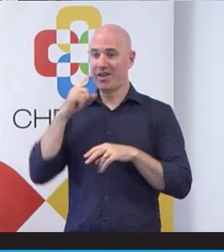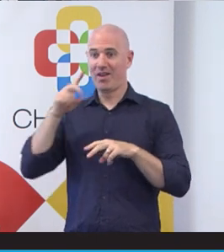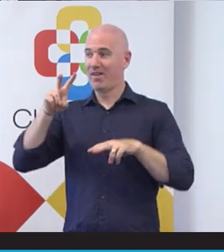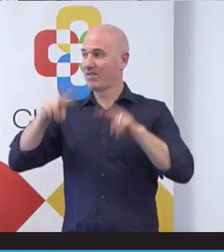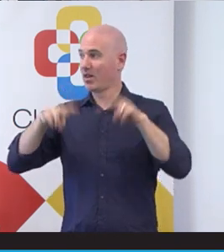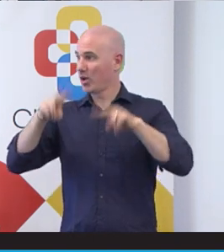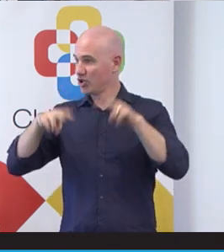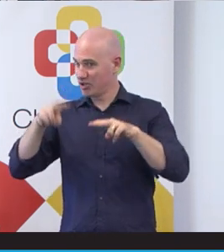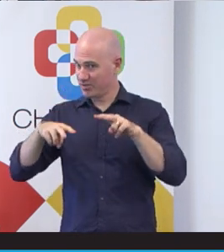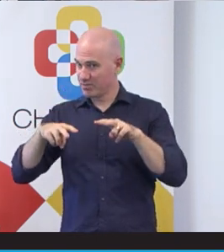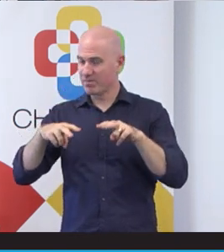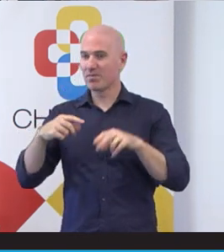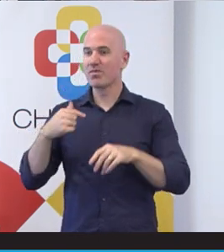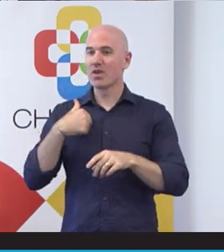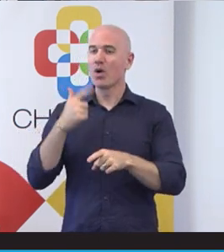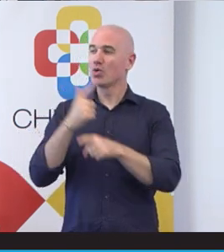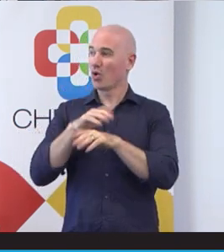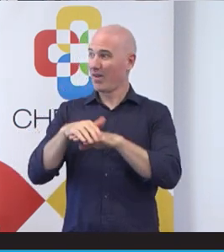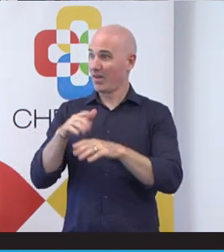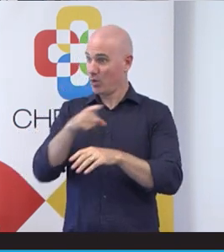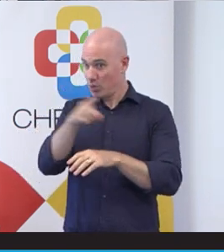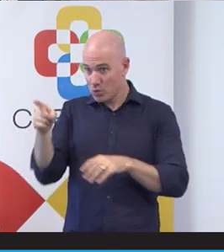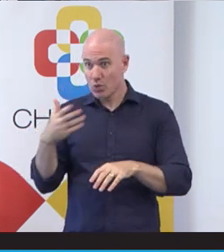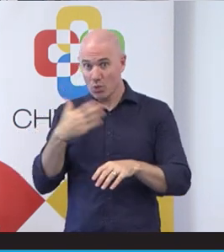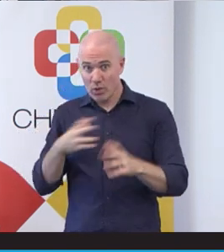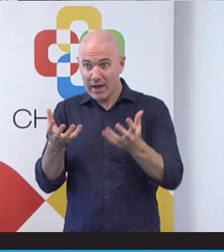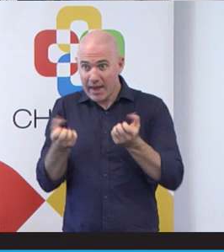course I'll talk about how to get access for all if you'd like to do it, if you haven't already, or